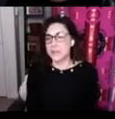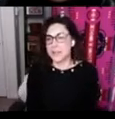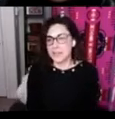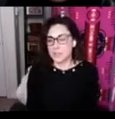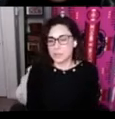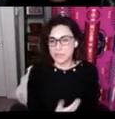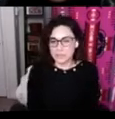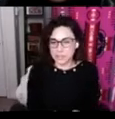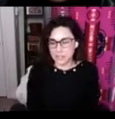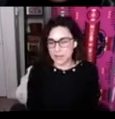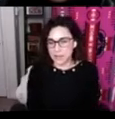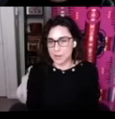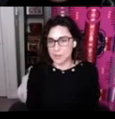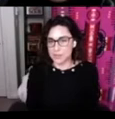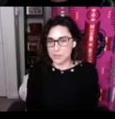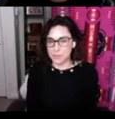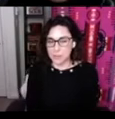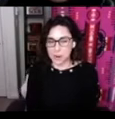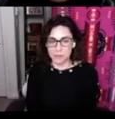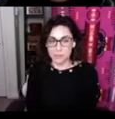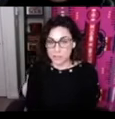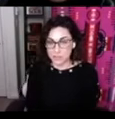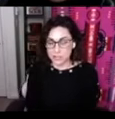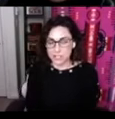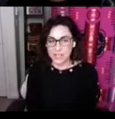and then we'll shift into talking about some of the partner research